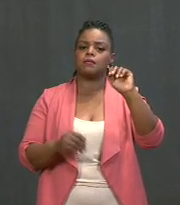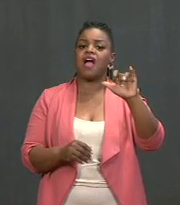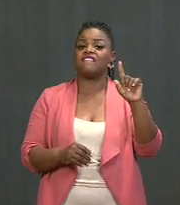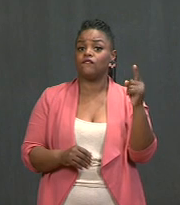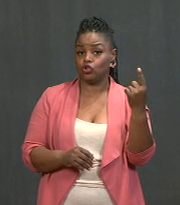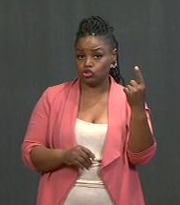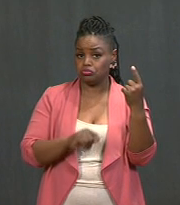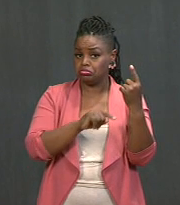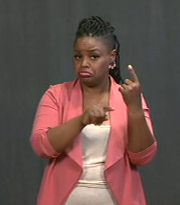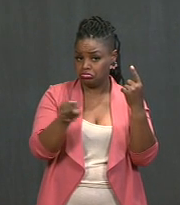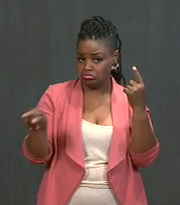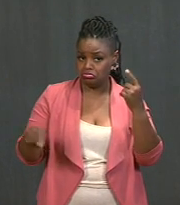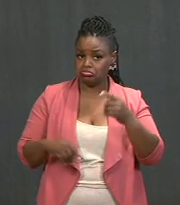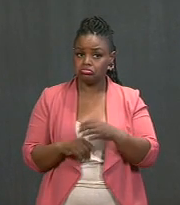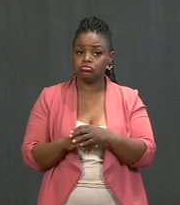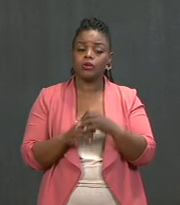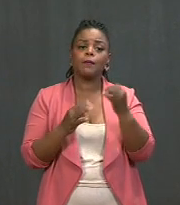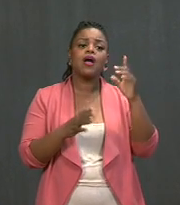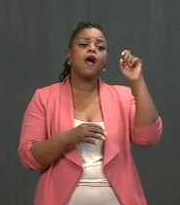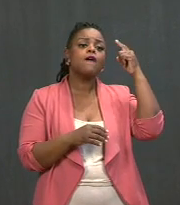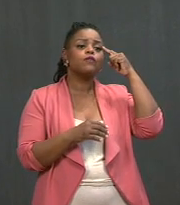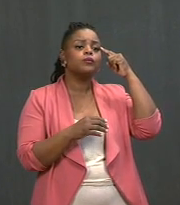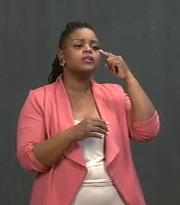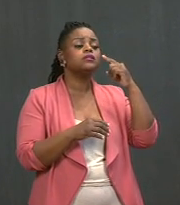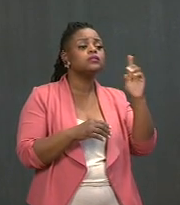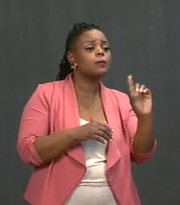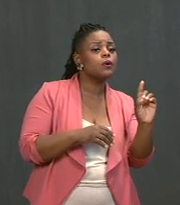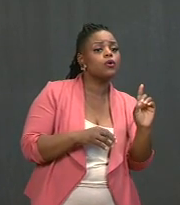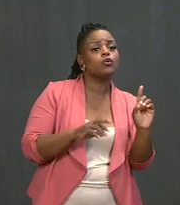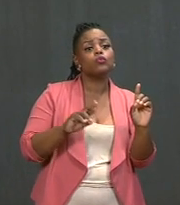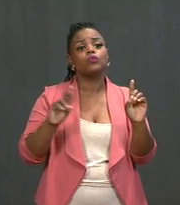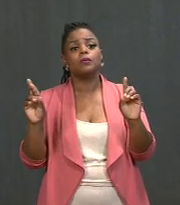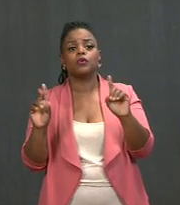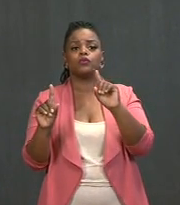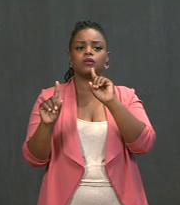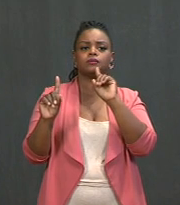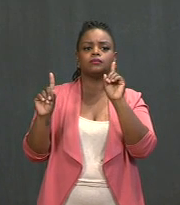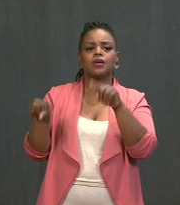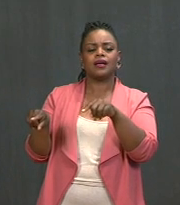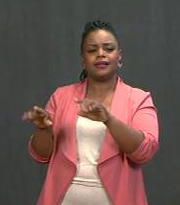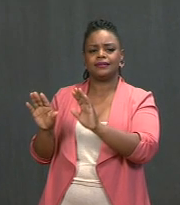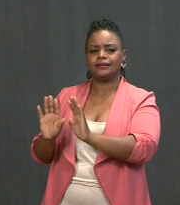Many governors -- Democrats and Republicans -- responded and decided to beat that day, which was good.